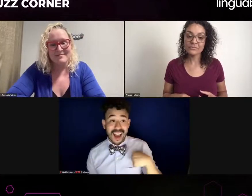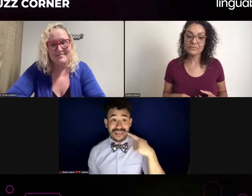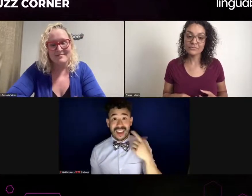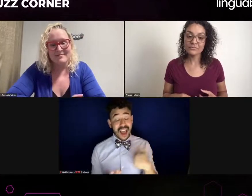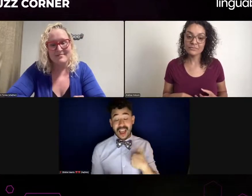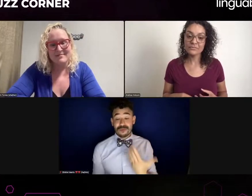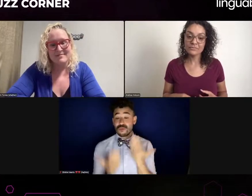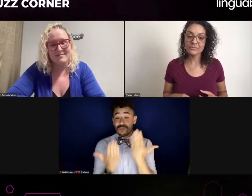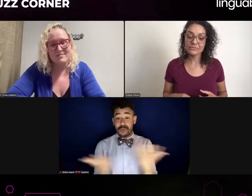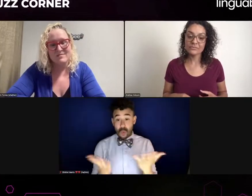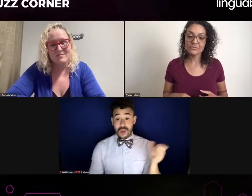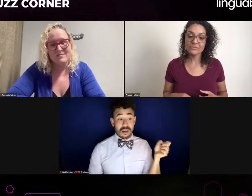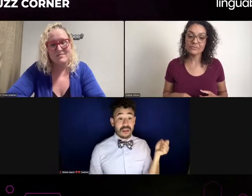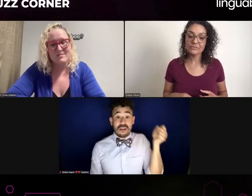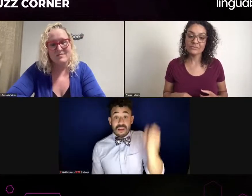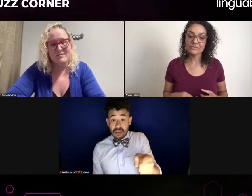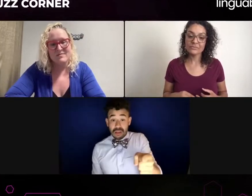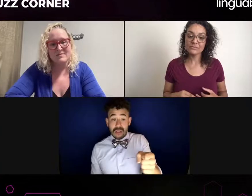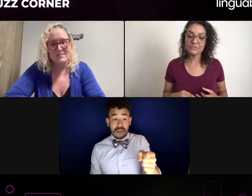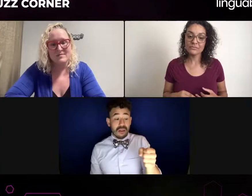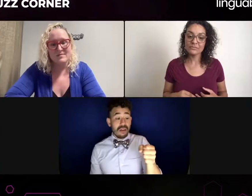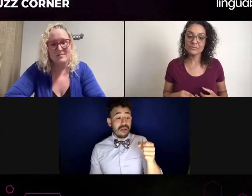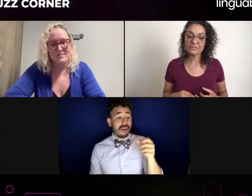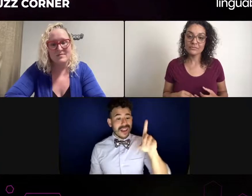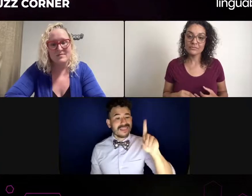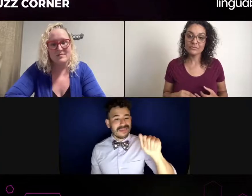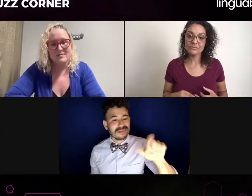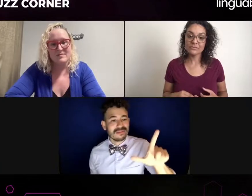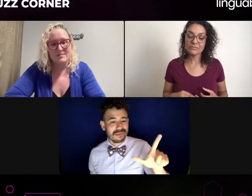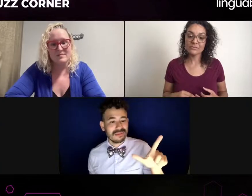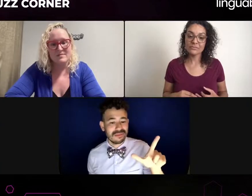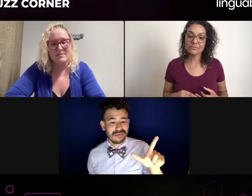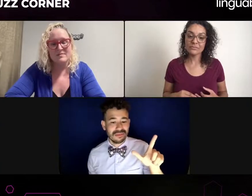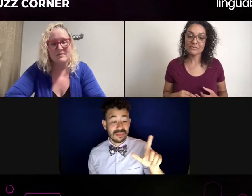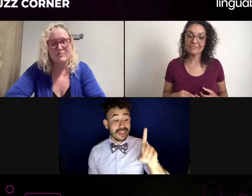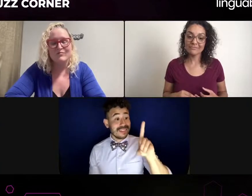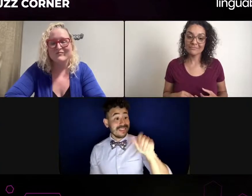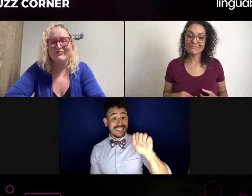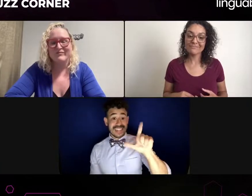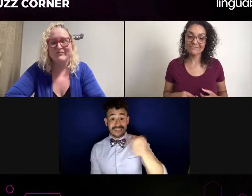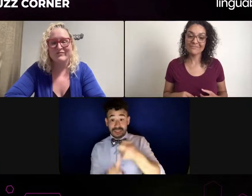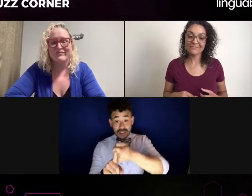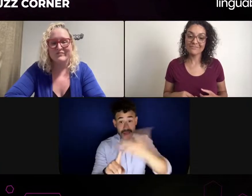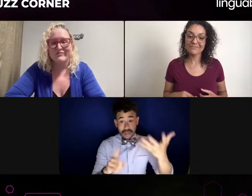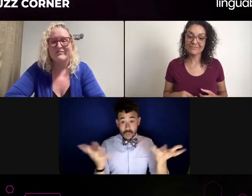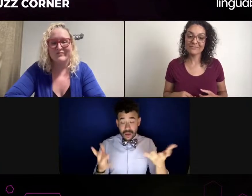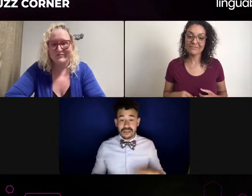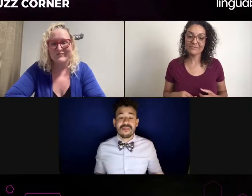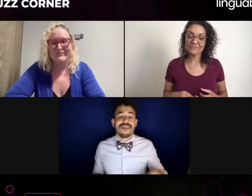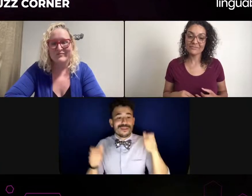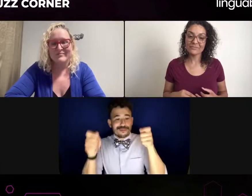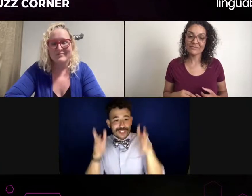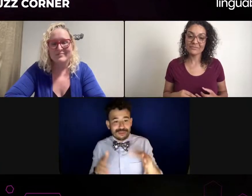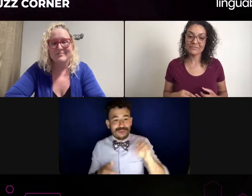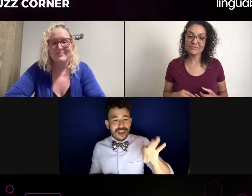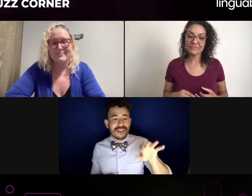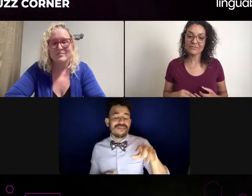an intern, who wants to be an interpreter, who says, "Oh, I can sign." So I think, like I said, my best solution and my best advice is just kind of